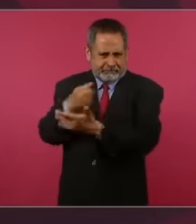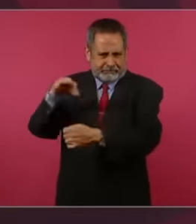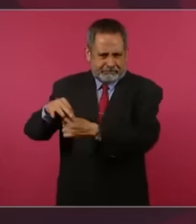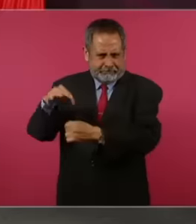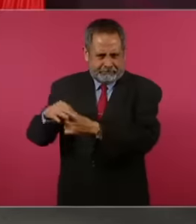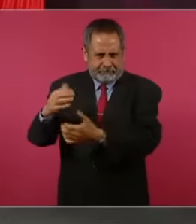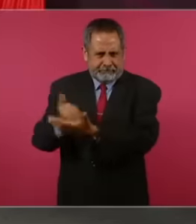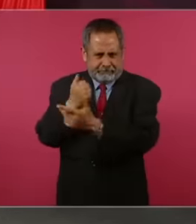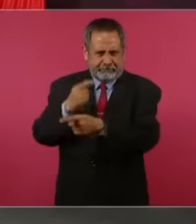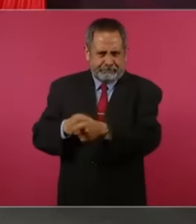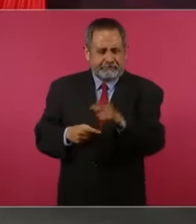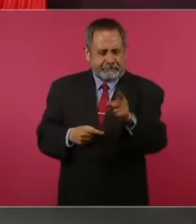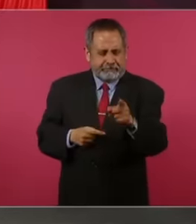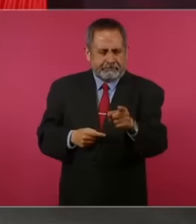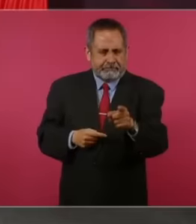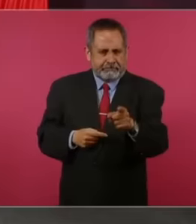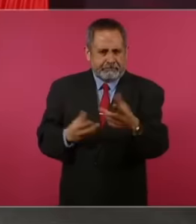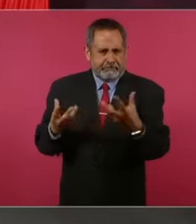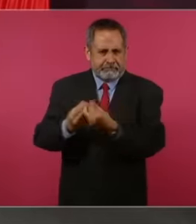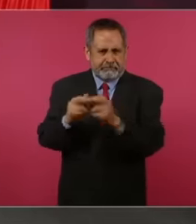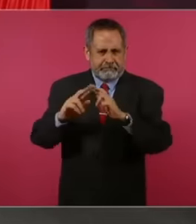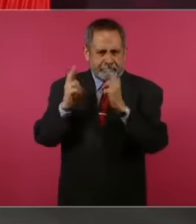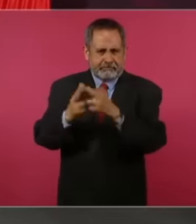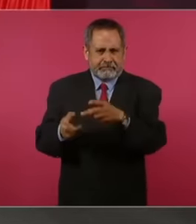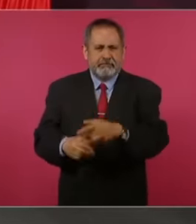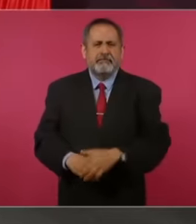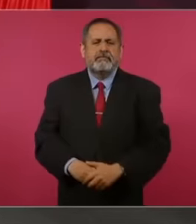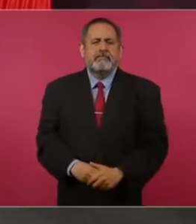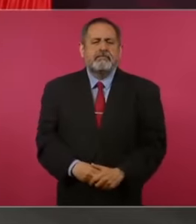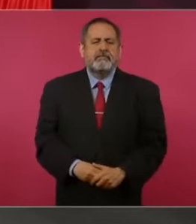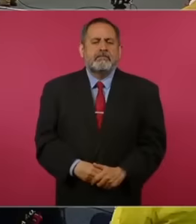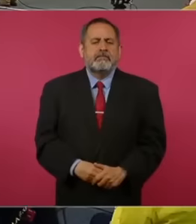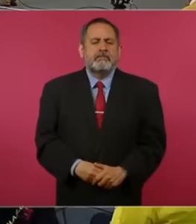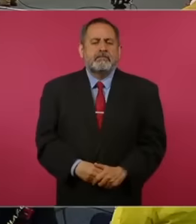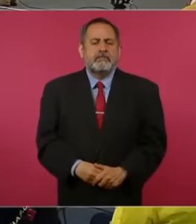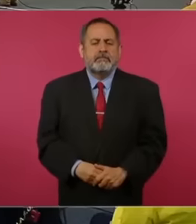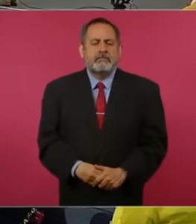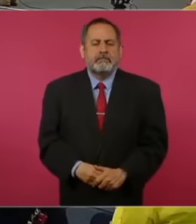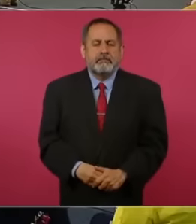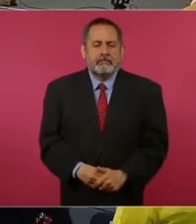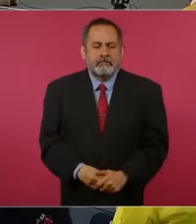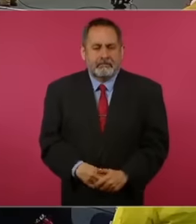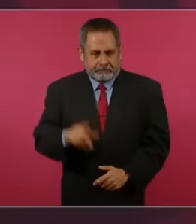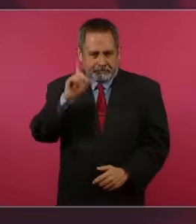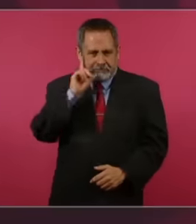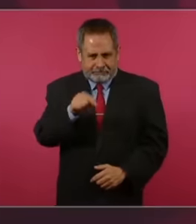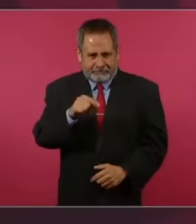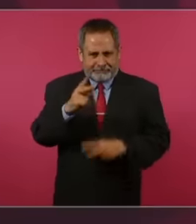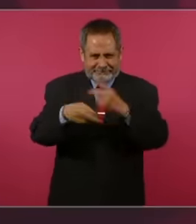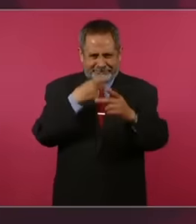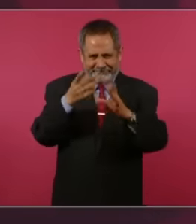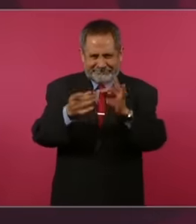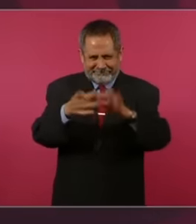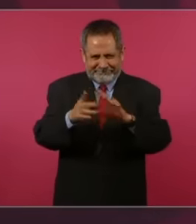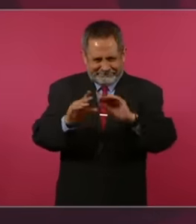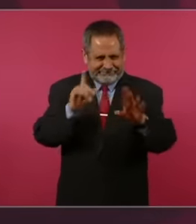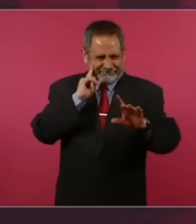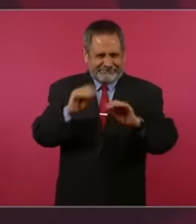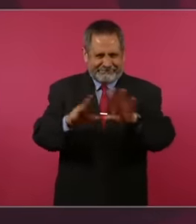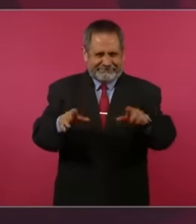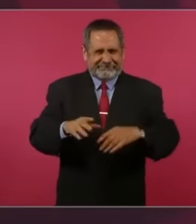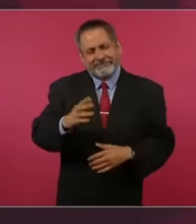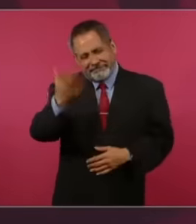elect tomorrow we are going to Let's go to breakfast